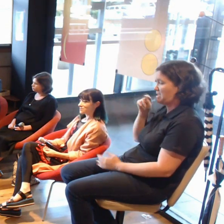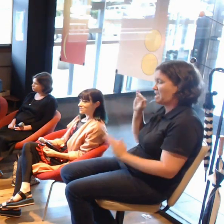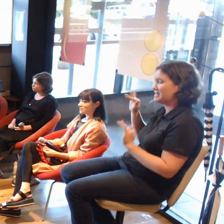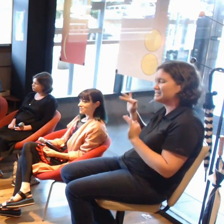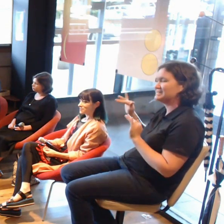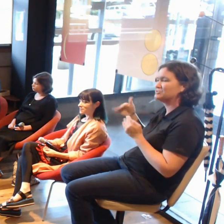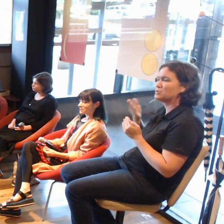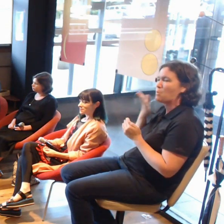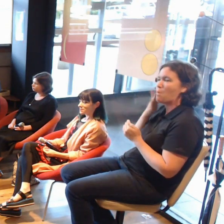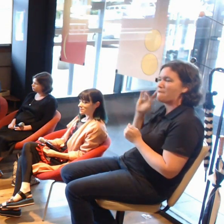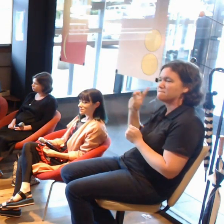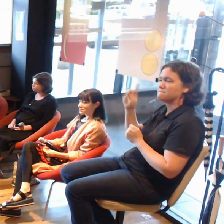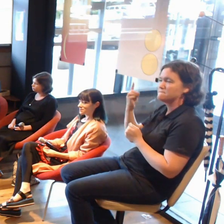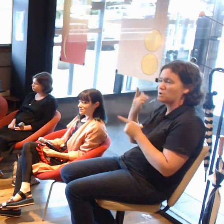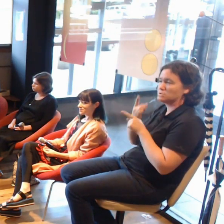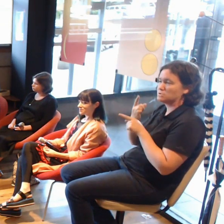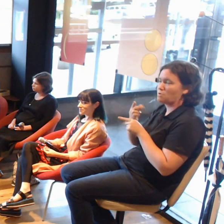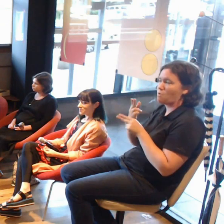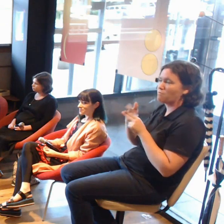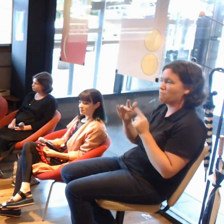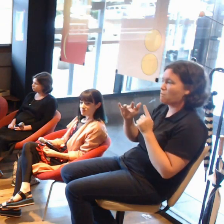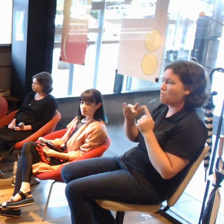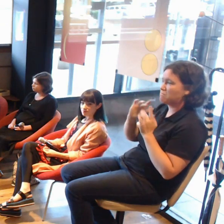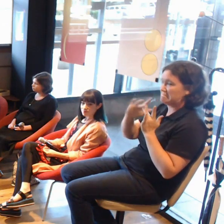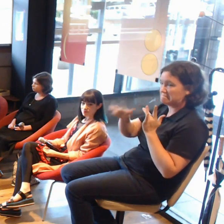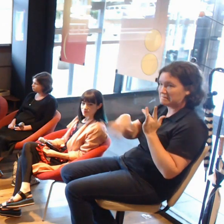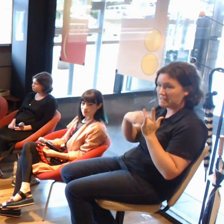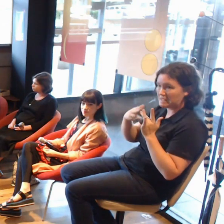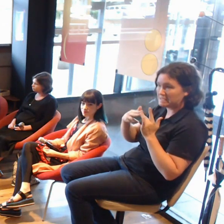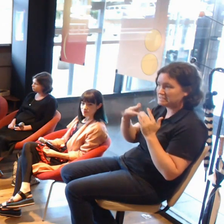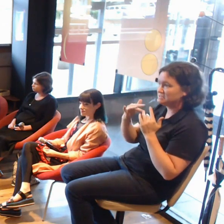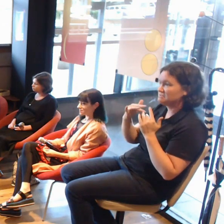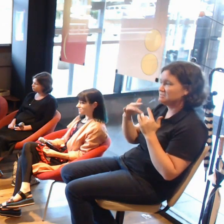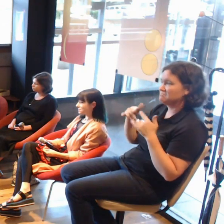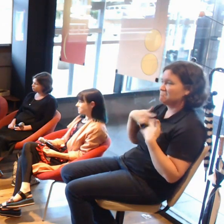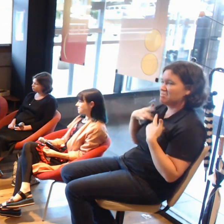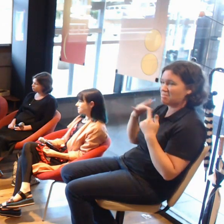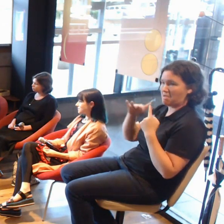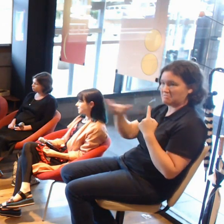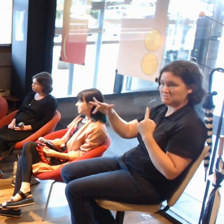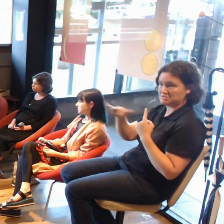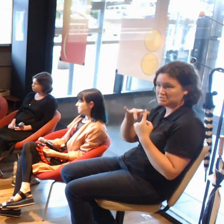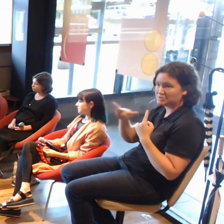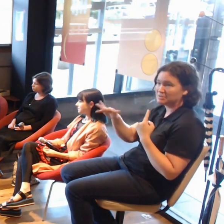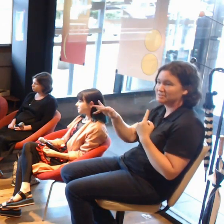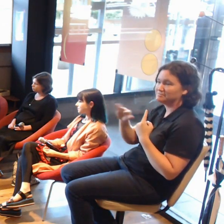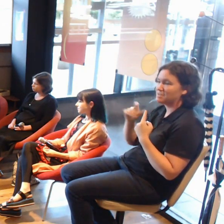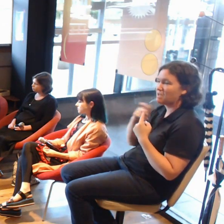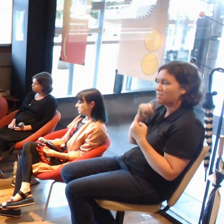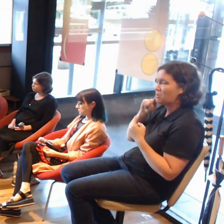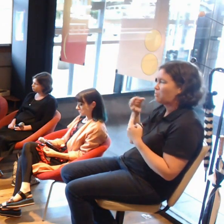Again, just for our live stream, if possible, it's caught up with us, and then I'll throw to them for each of the different questions.